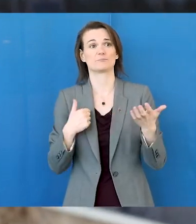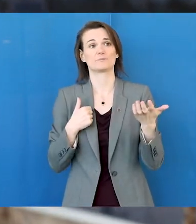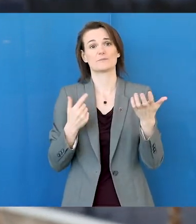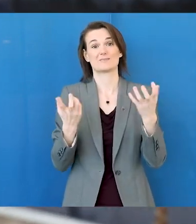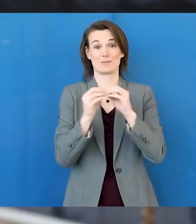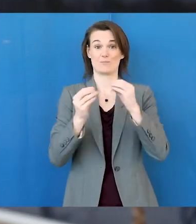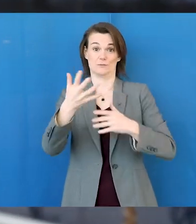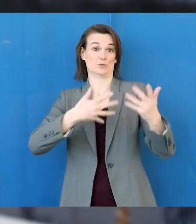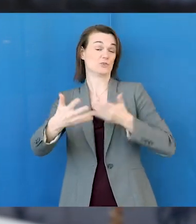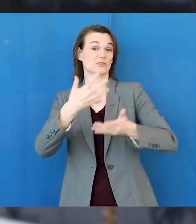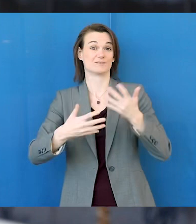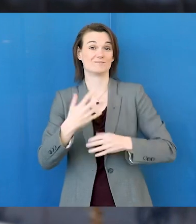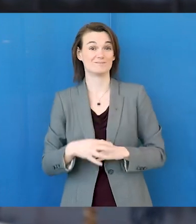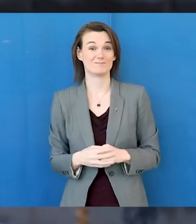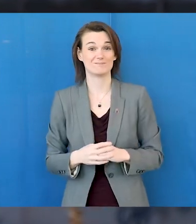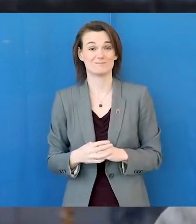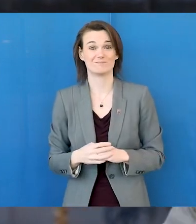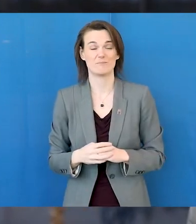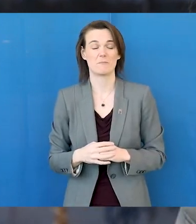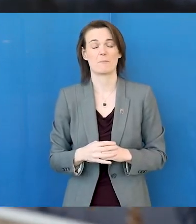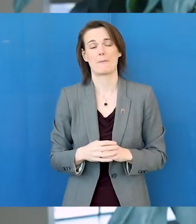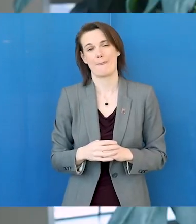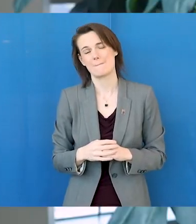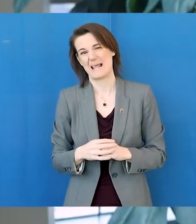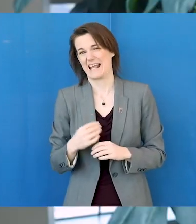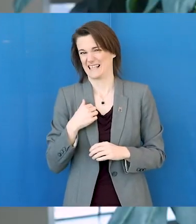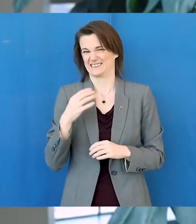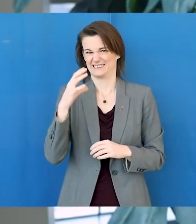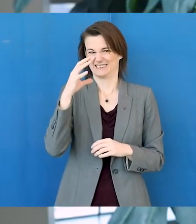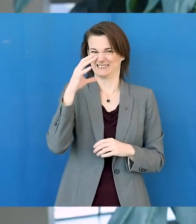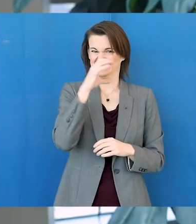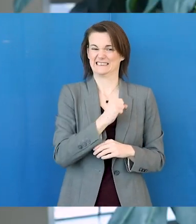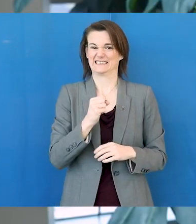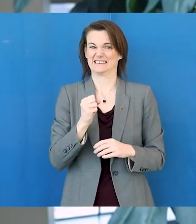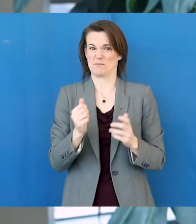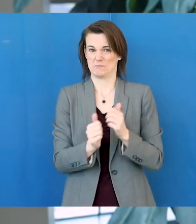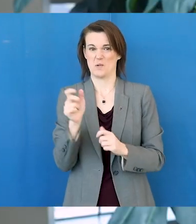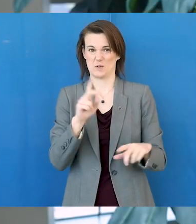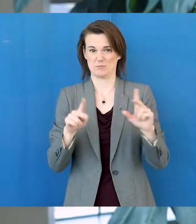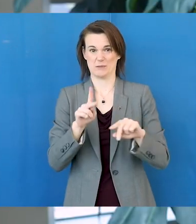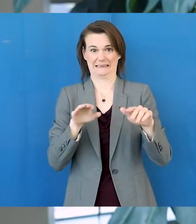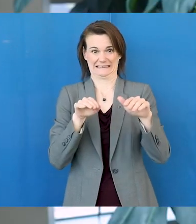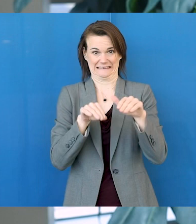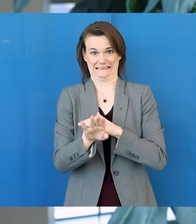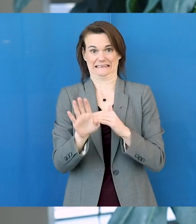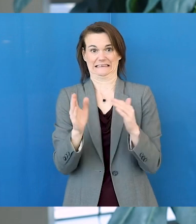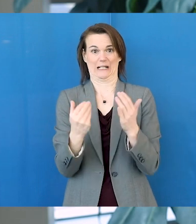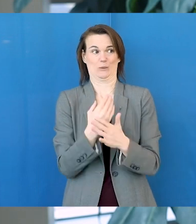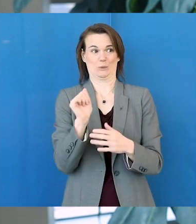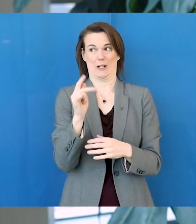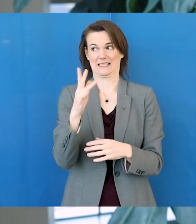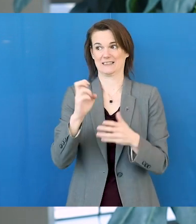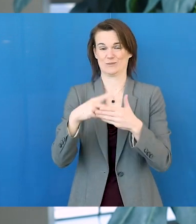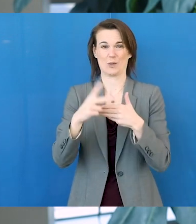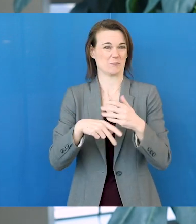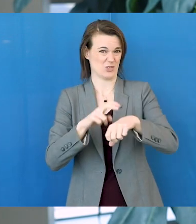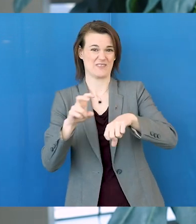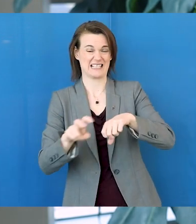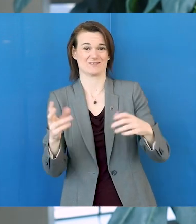me becoming more social. I'm pretty sure most people are nervous when they come in and I